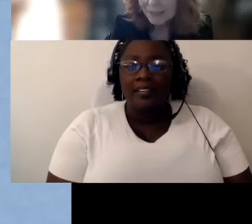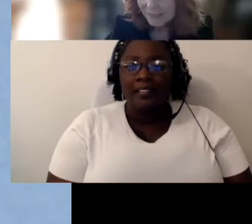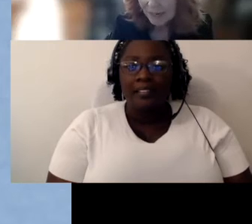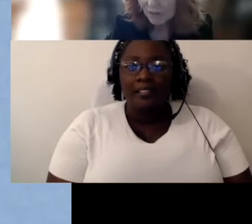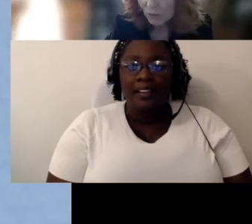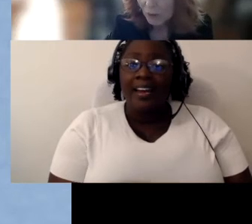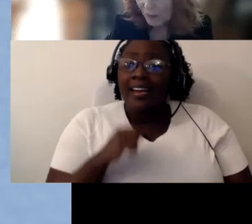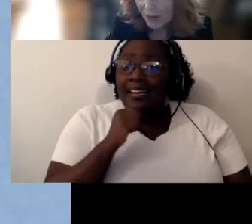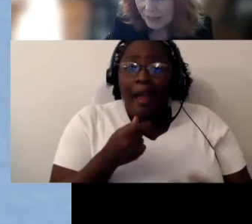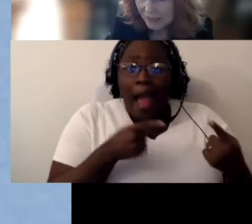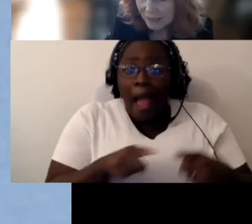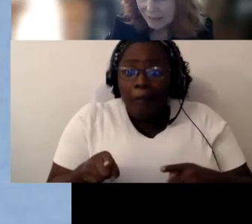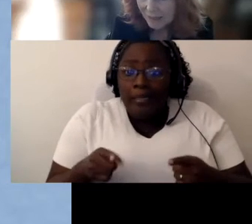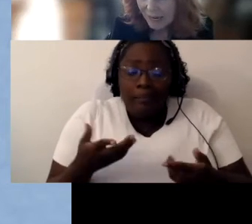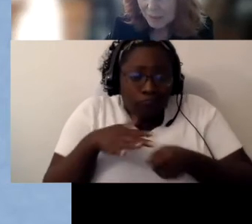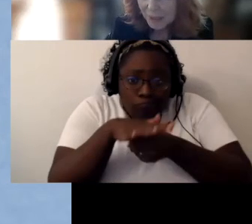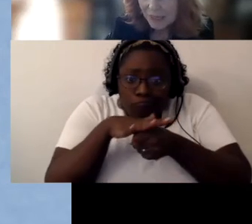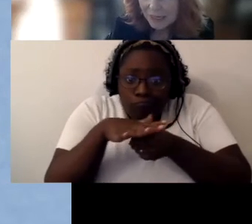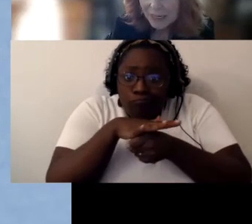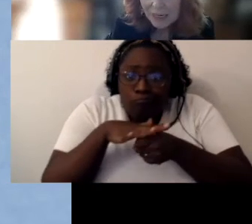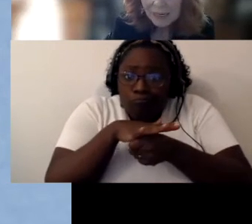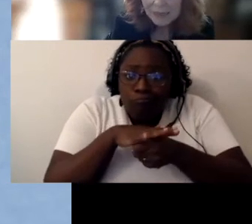this level with us at the IEP.